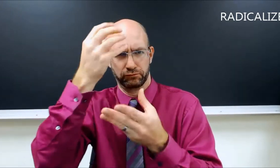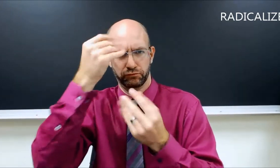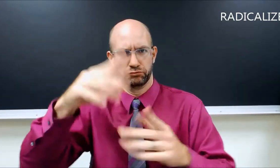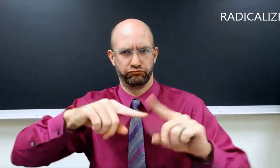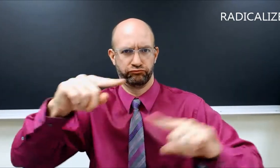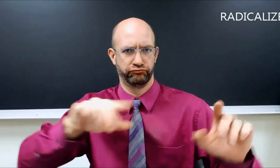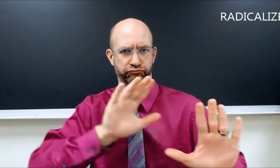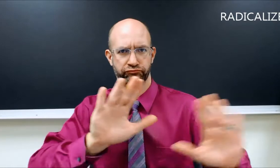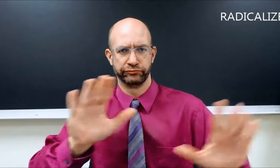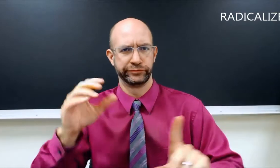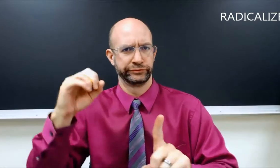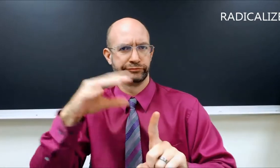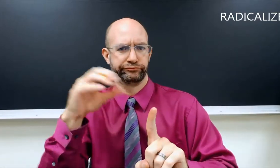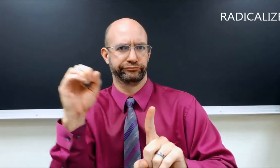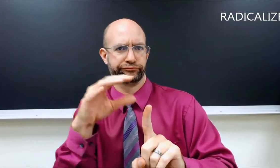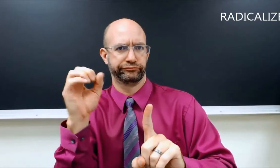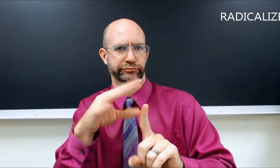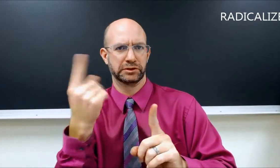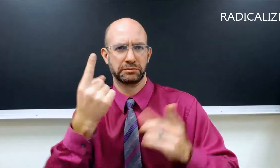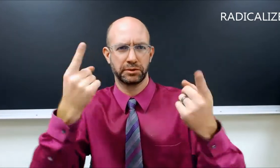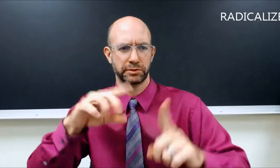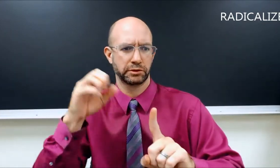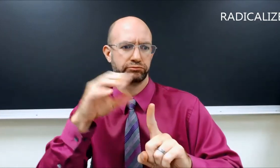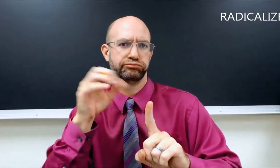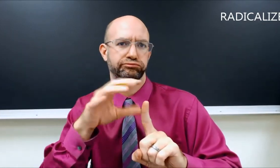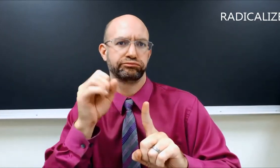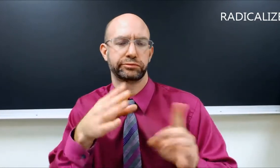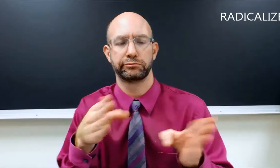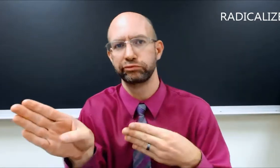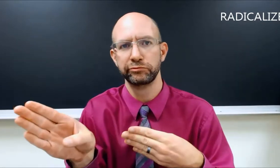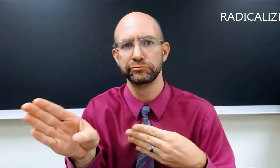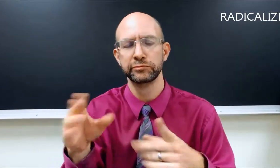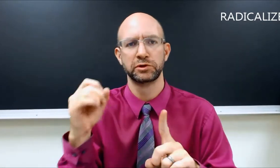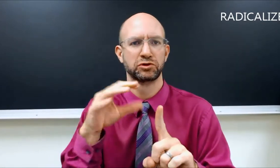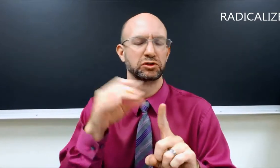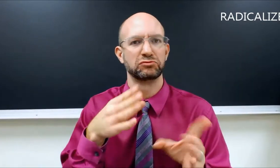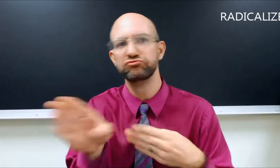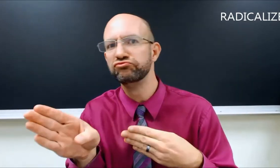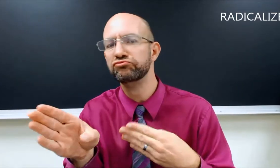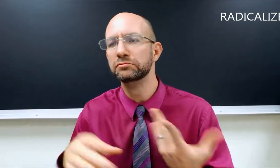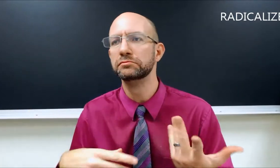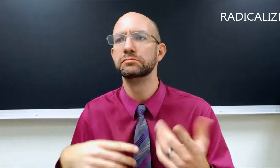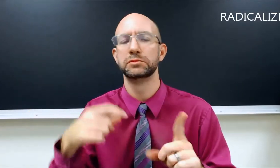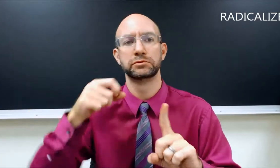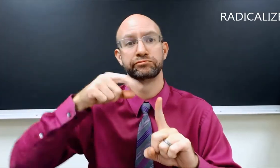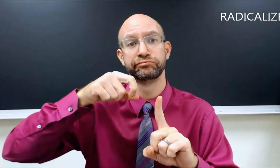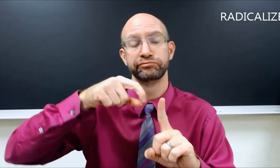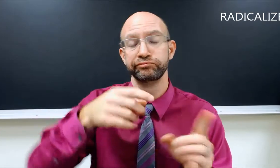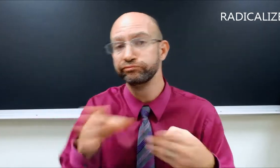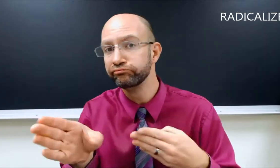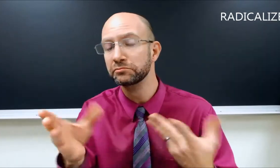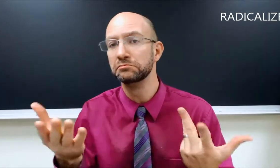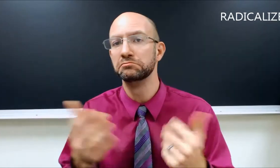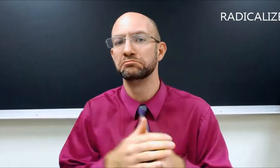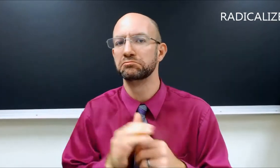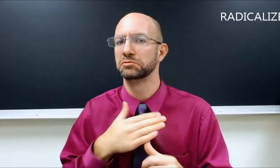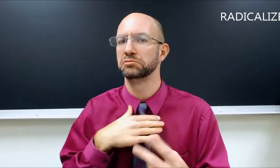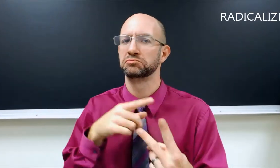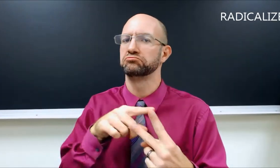a variety of information being exposed to the person. Something happened to the person that caused the person to be radicalized. EXPOSE + SHIFT TRIGGER + SHIFT